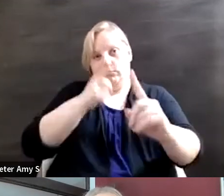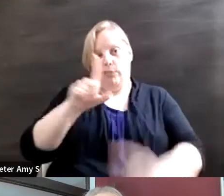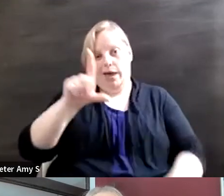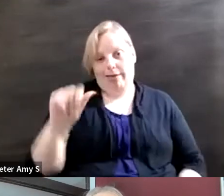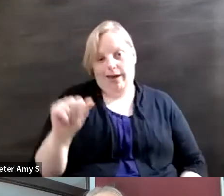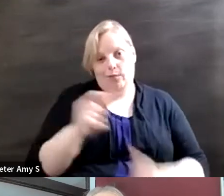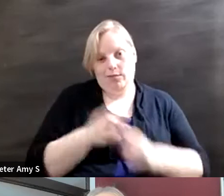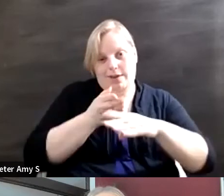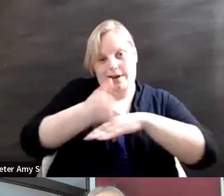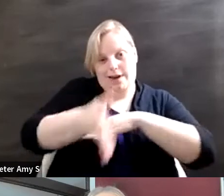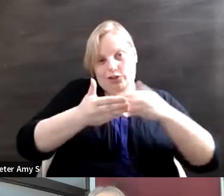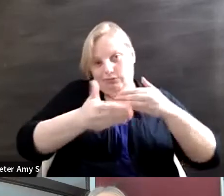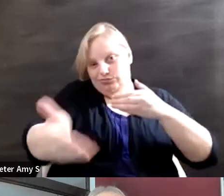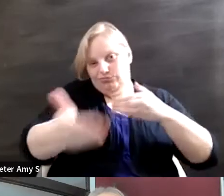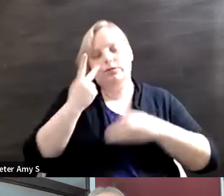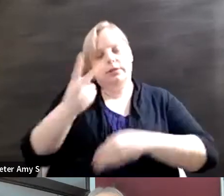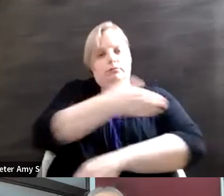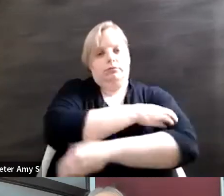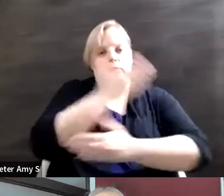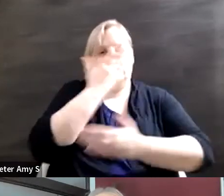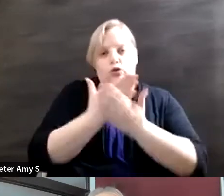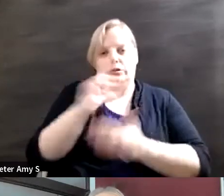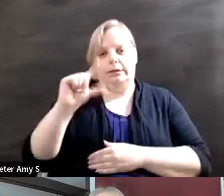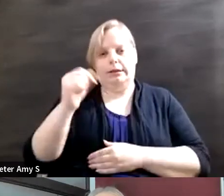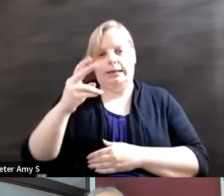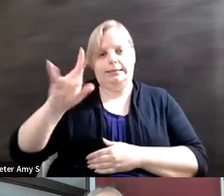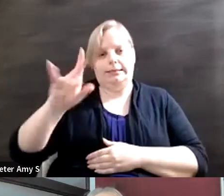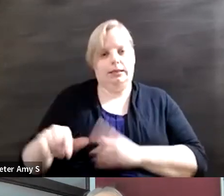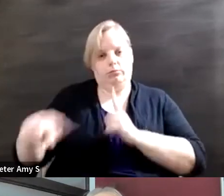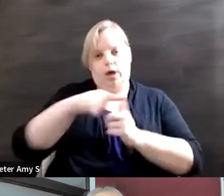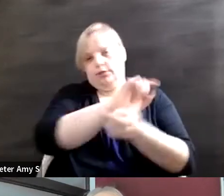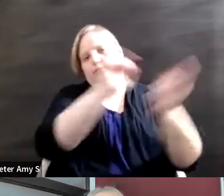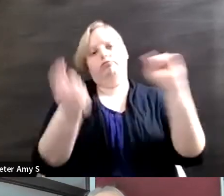we get to see a powerful legacy and seeing that that conversation evolve and see the long-term